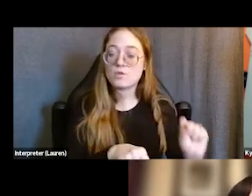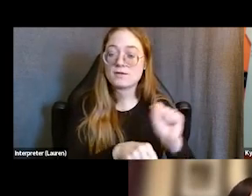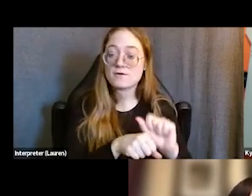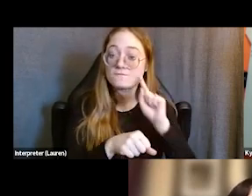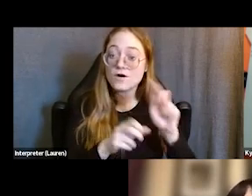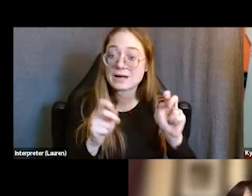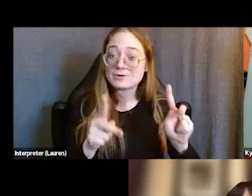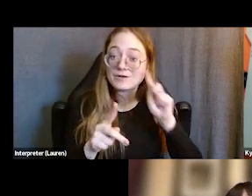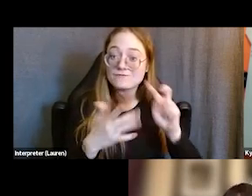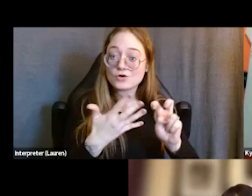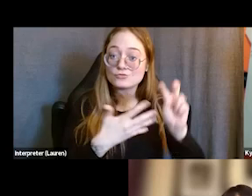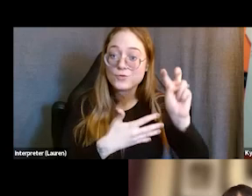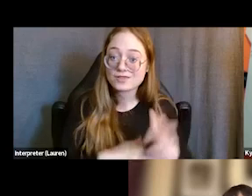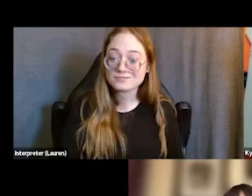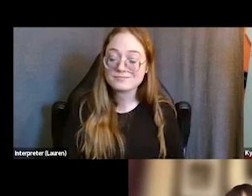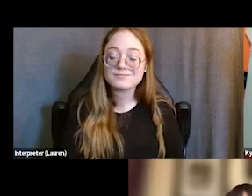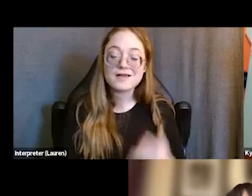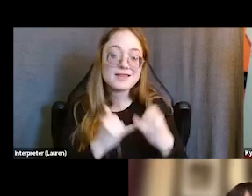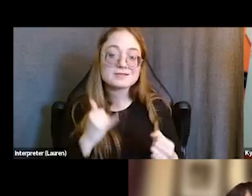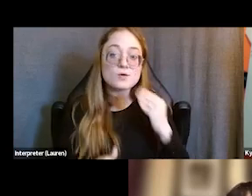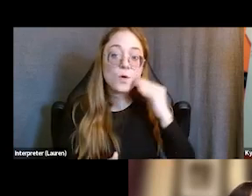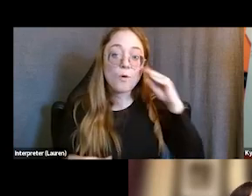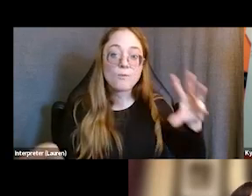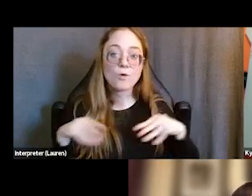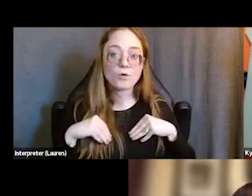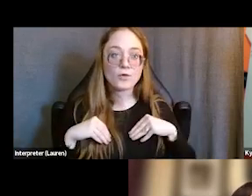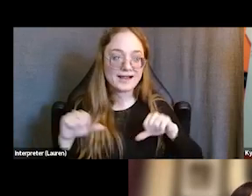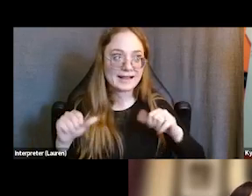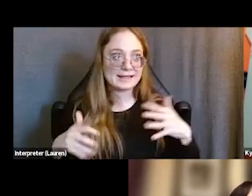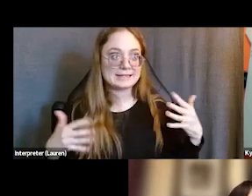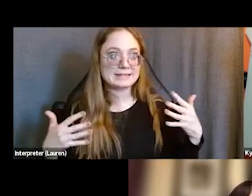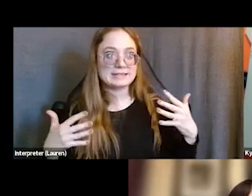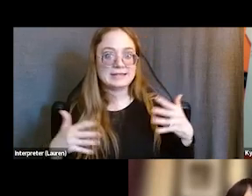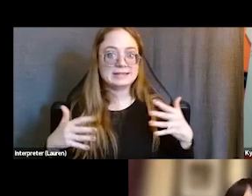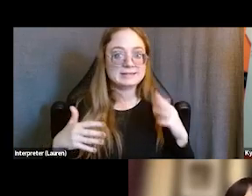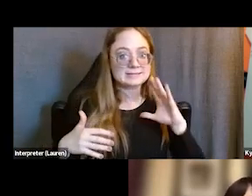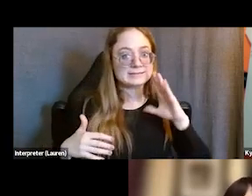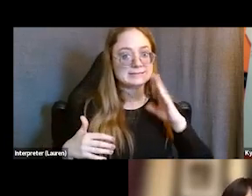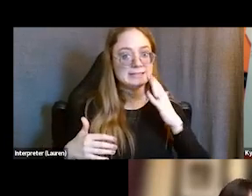Lastly, home ownership can seem daunting, yet there are programs and pathways available